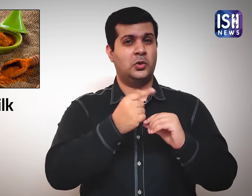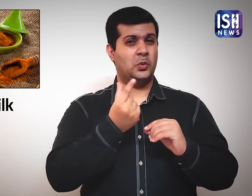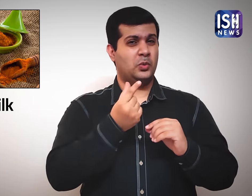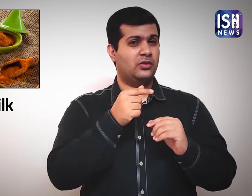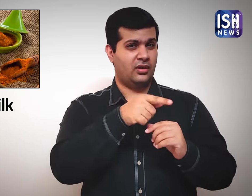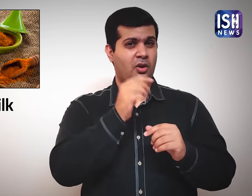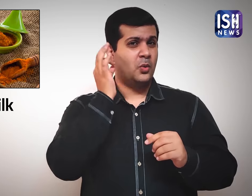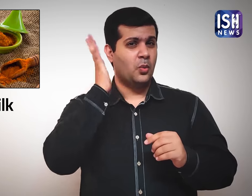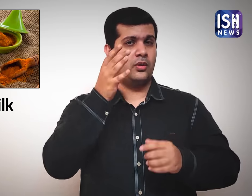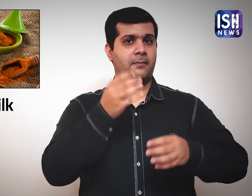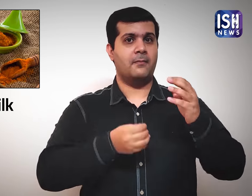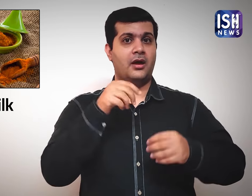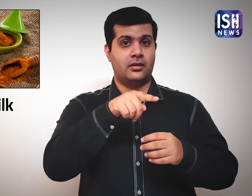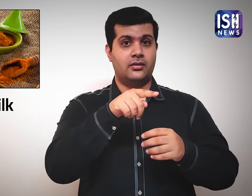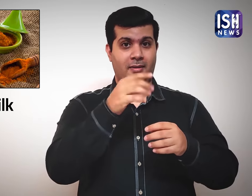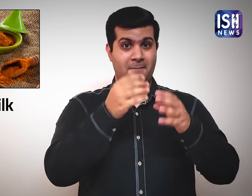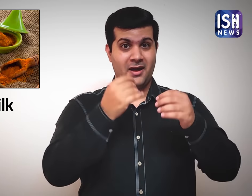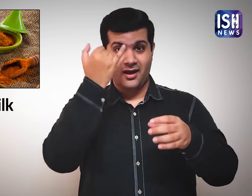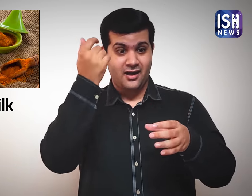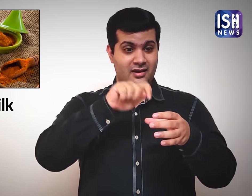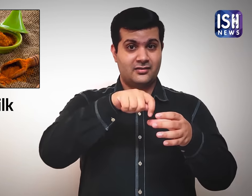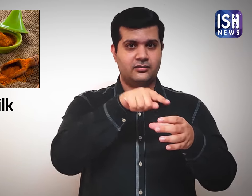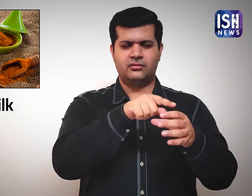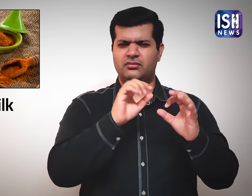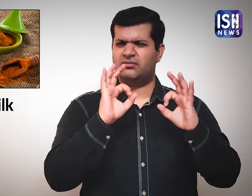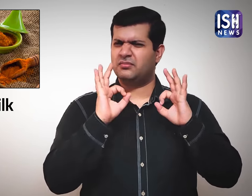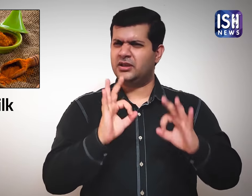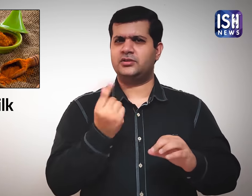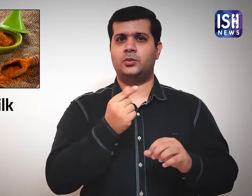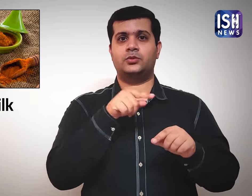Hence, turmeric milk is very useful.